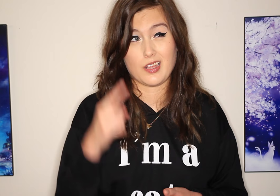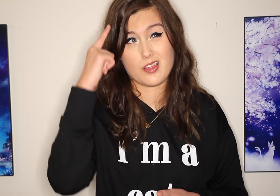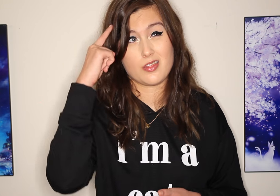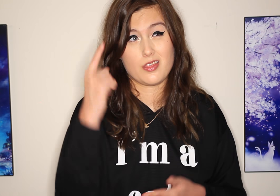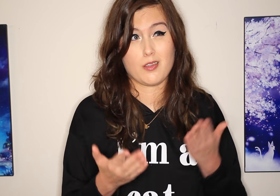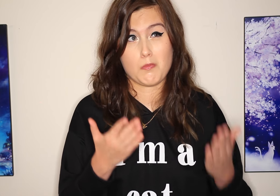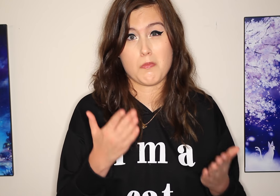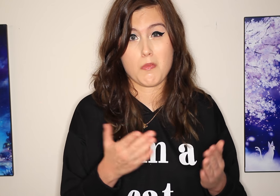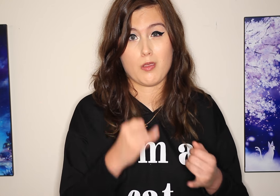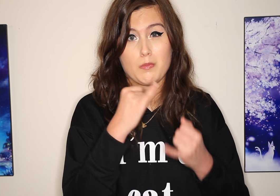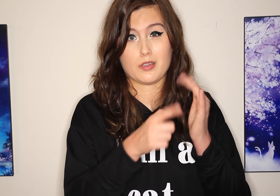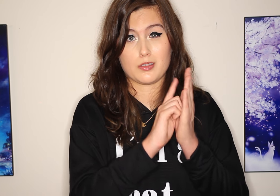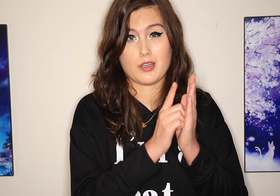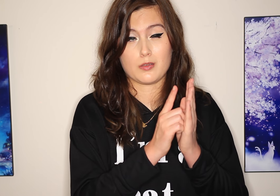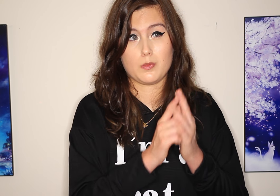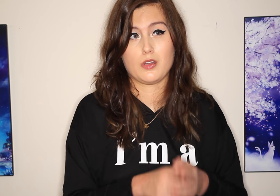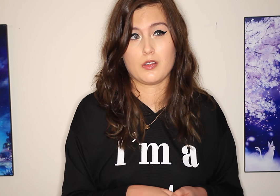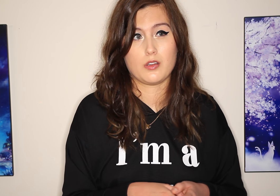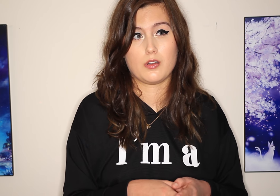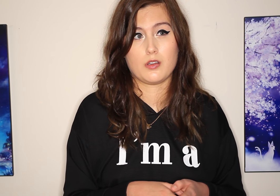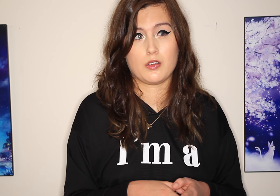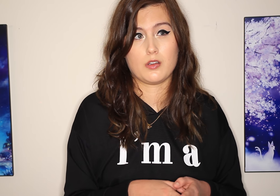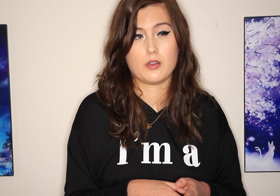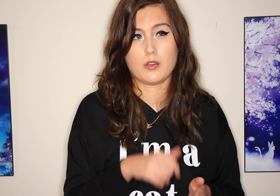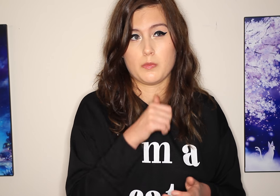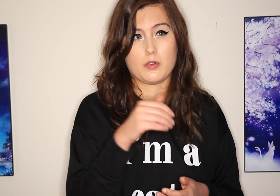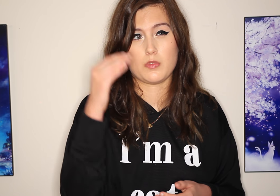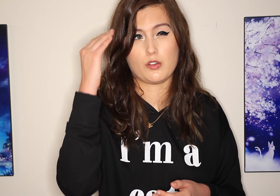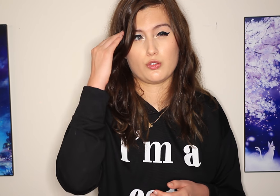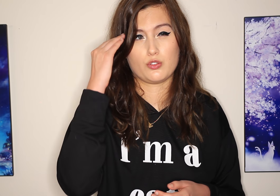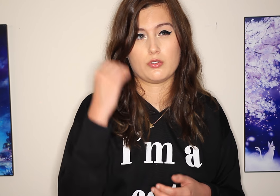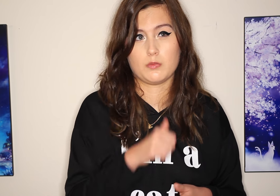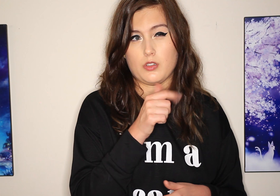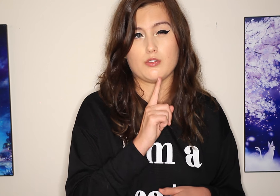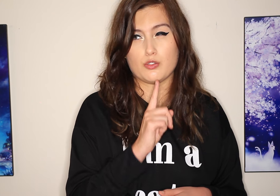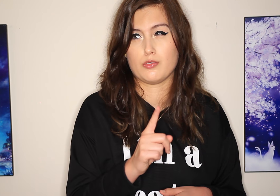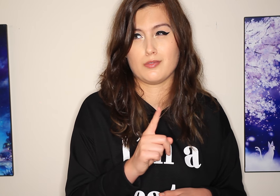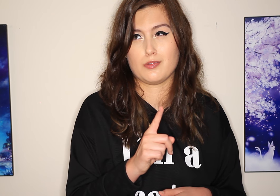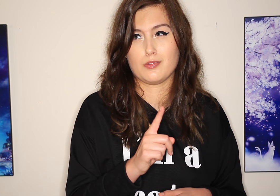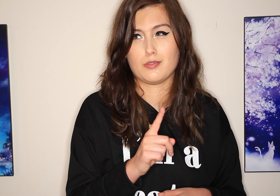I think at the last minute, but I’m not sure.